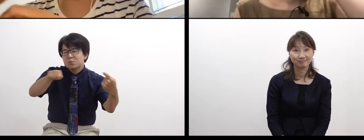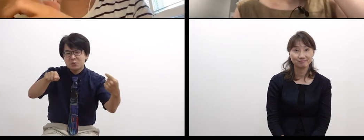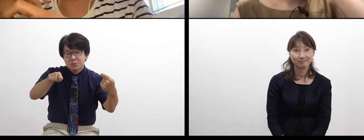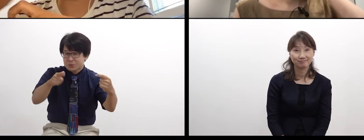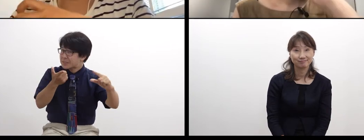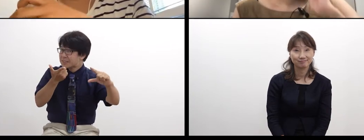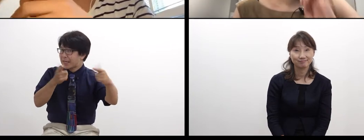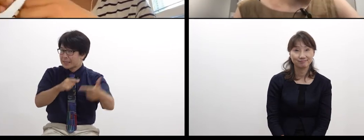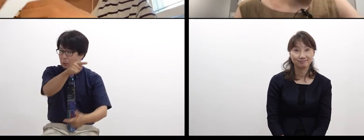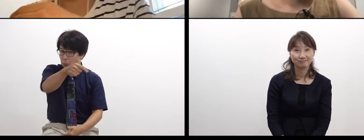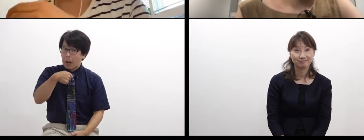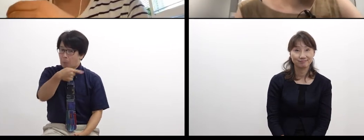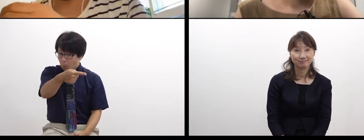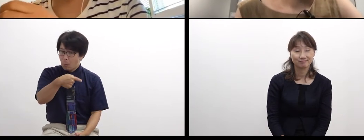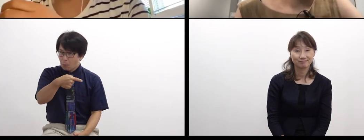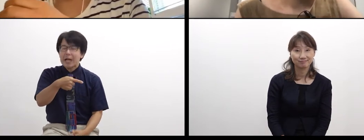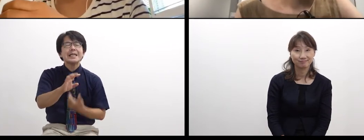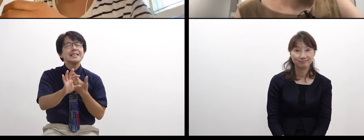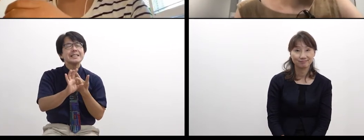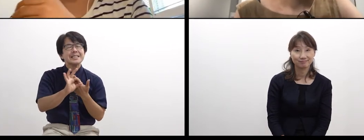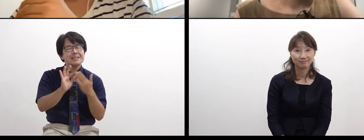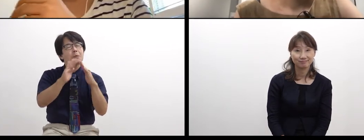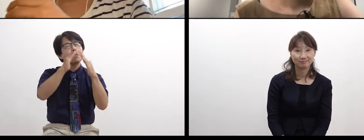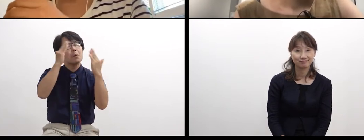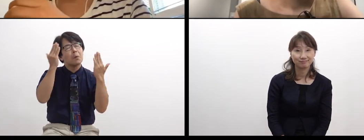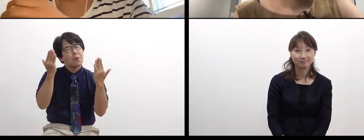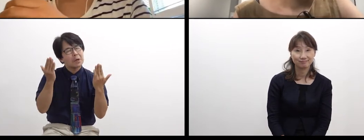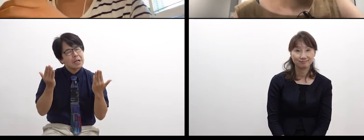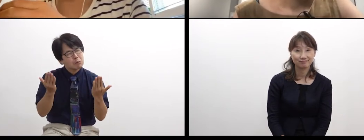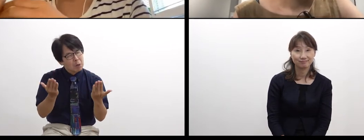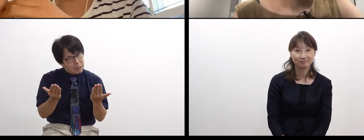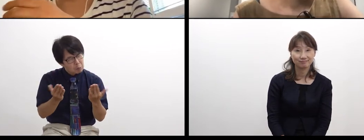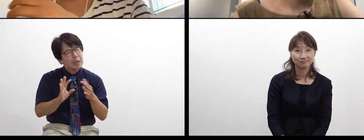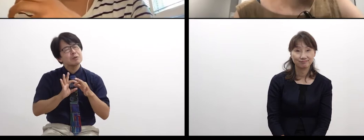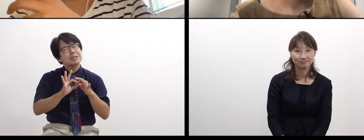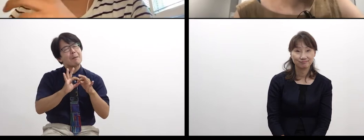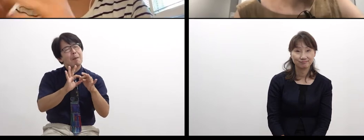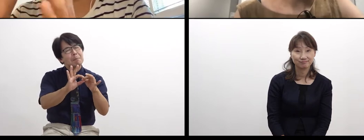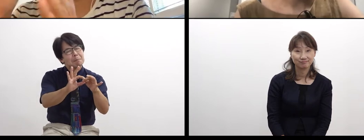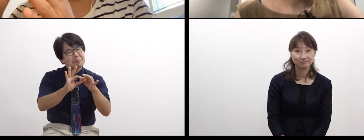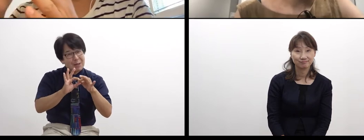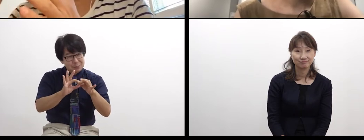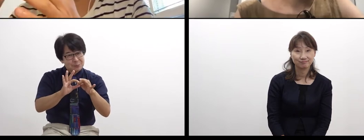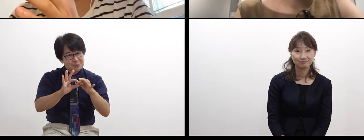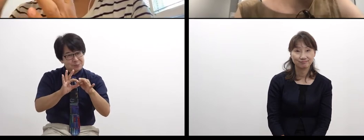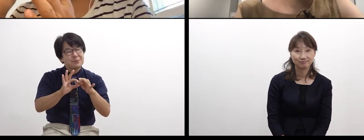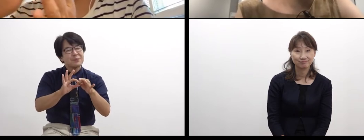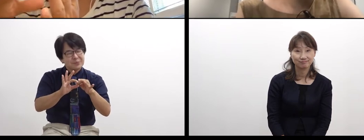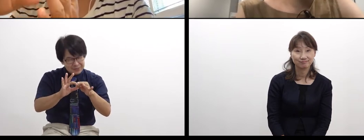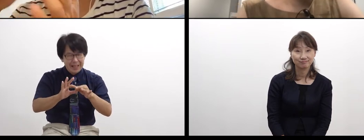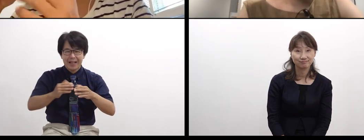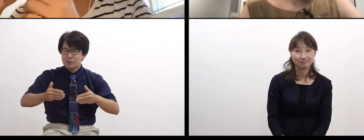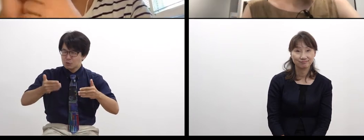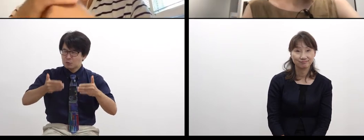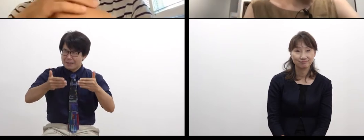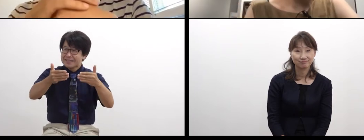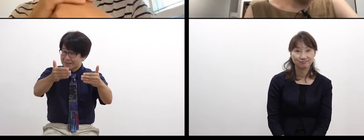understood. I think that is what your activities are based on.